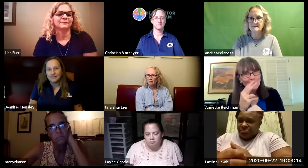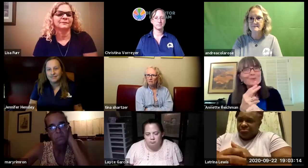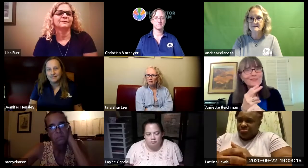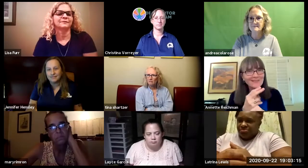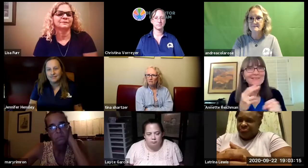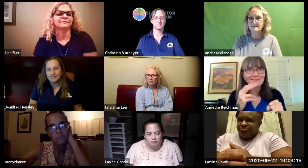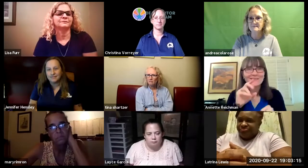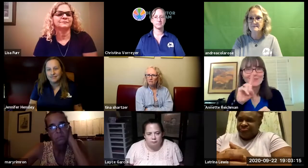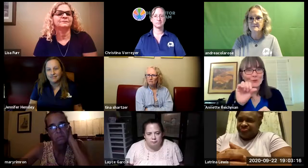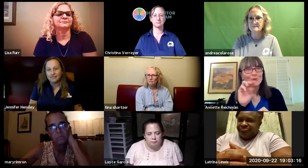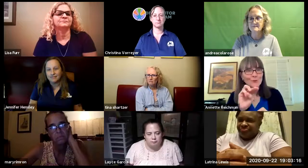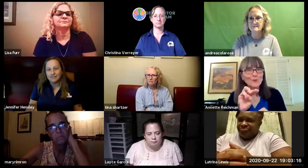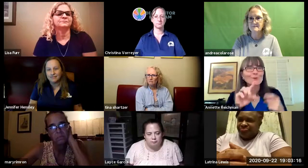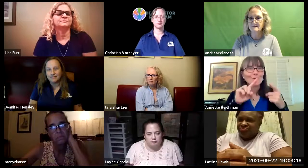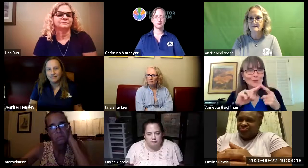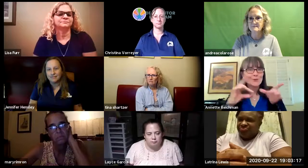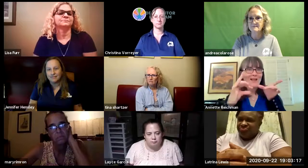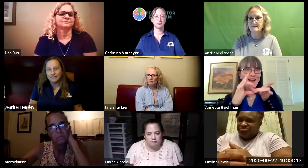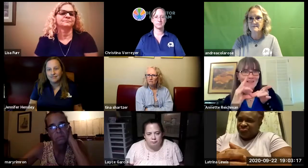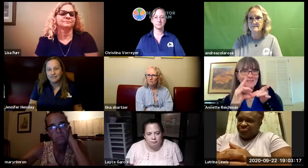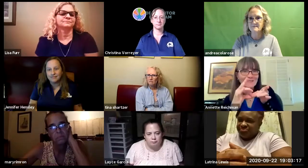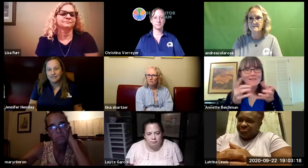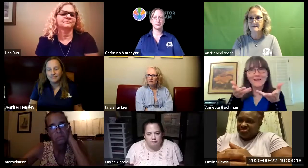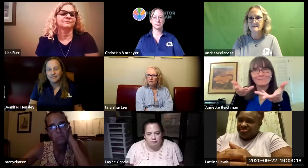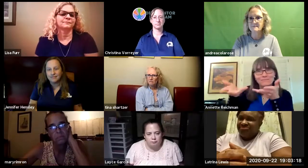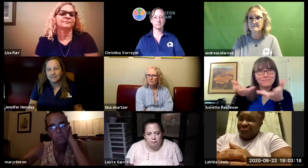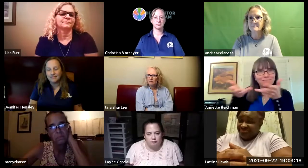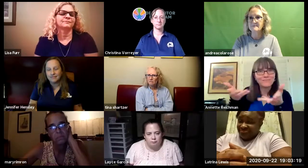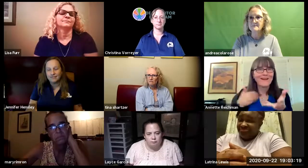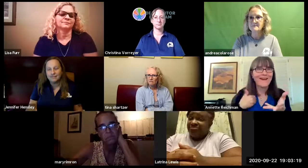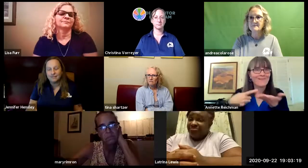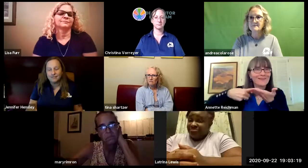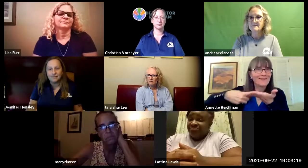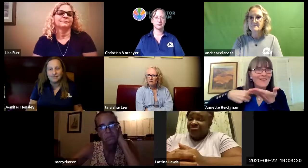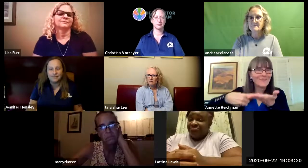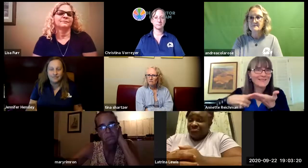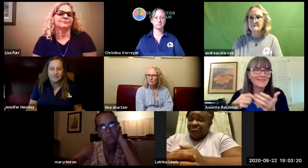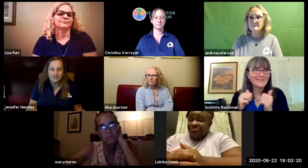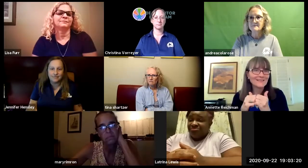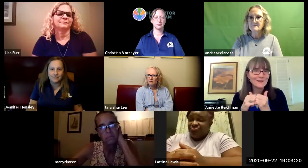this is a blind student